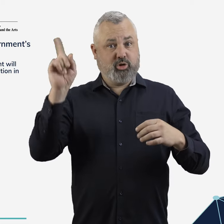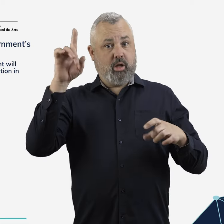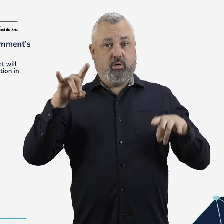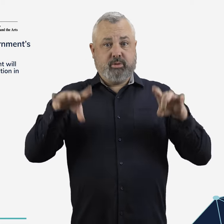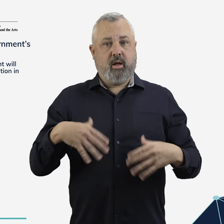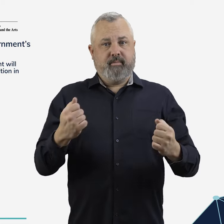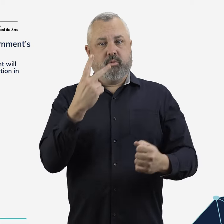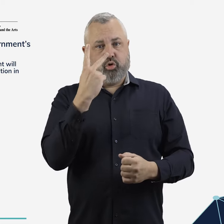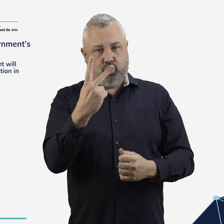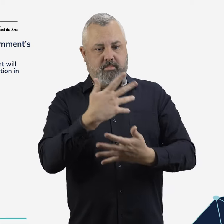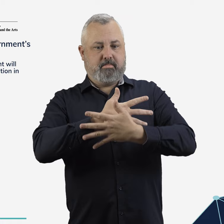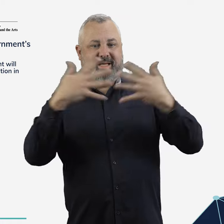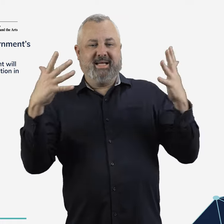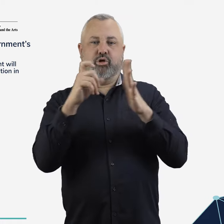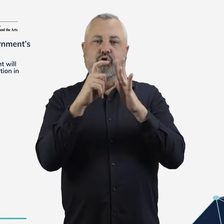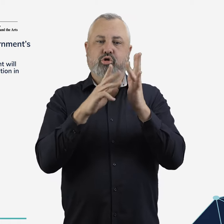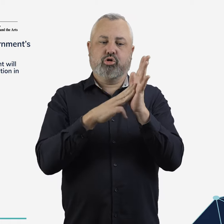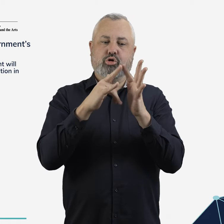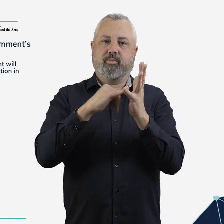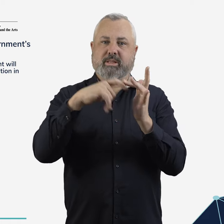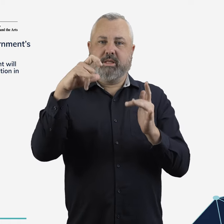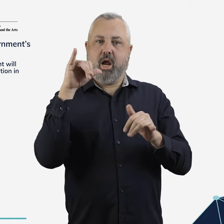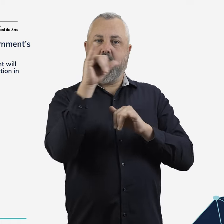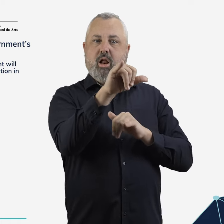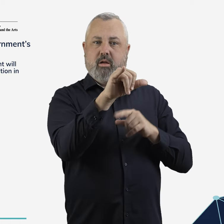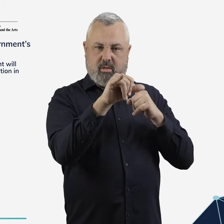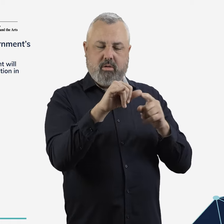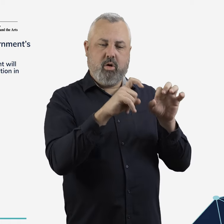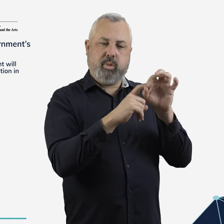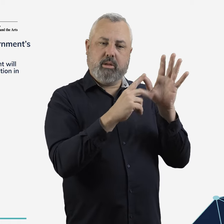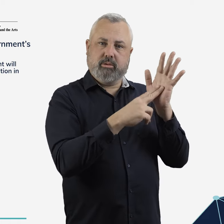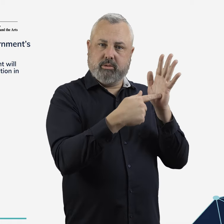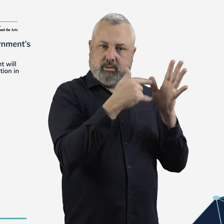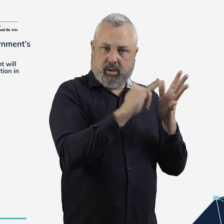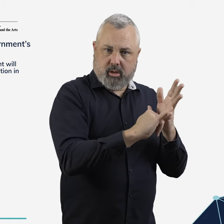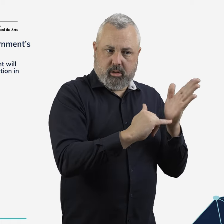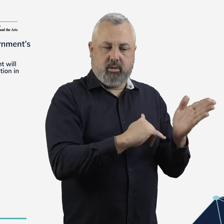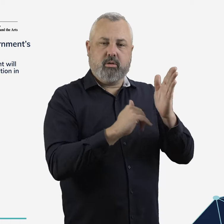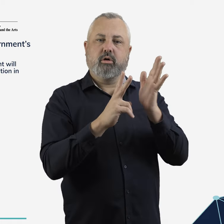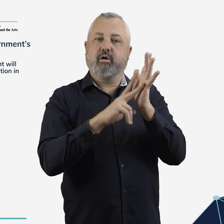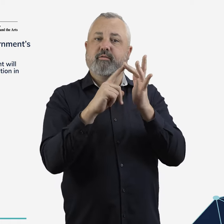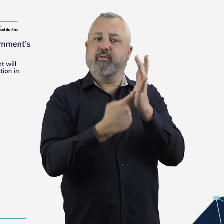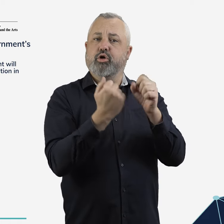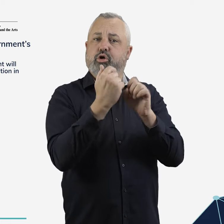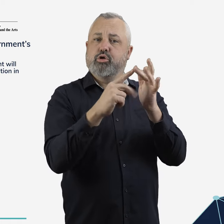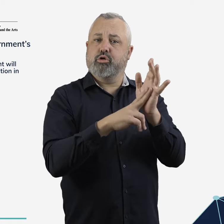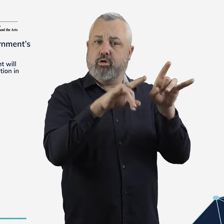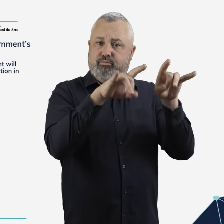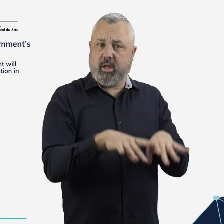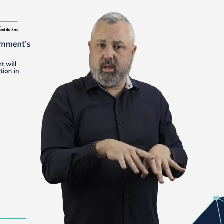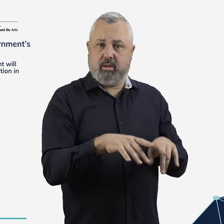Today, Australia continues to have 2 major domestic carriers: Qantas and Virgin Australia.